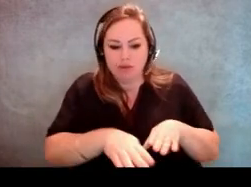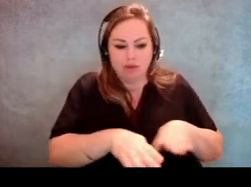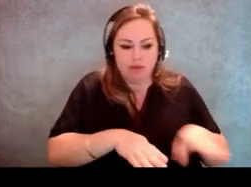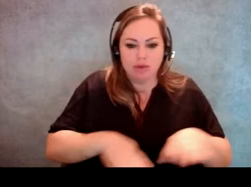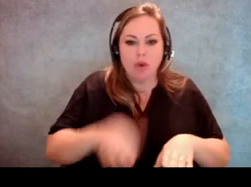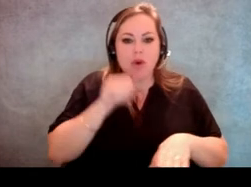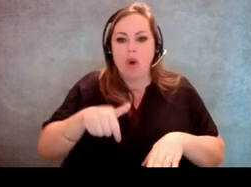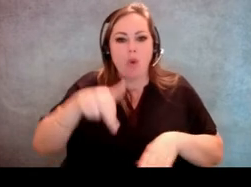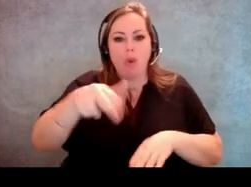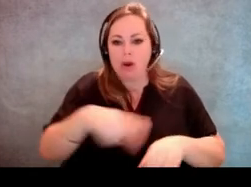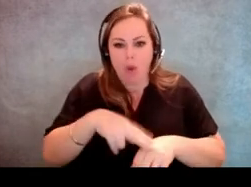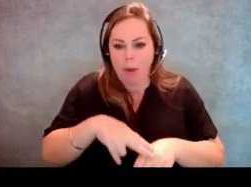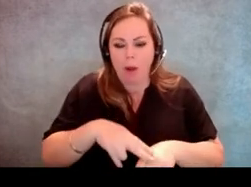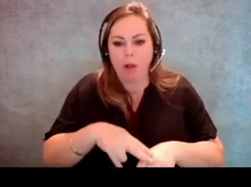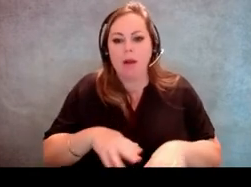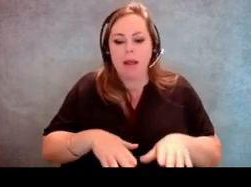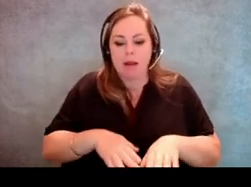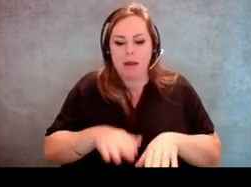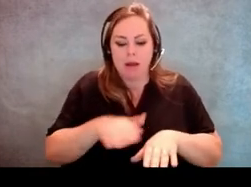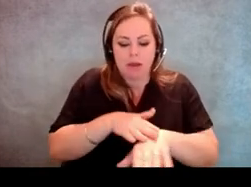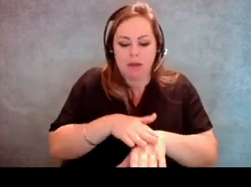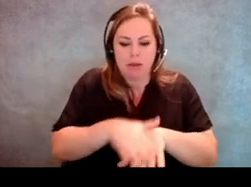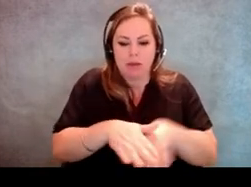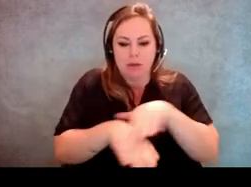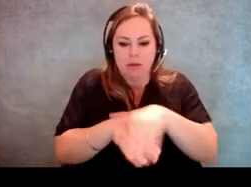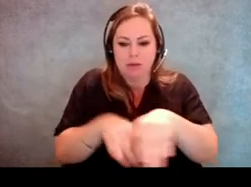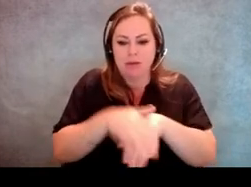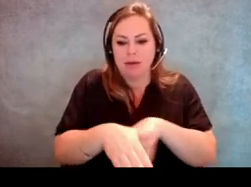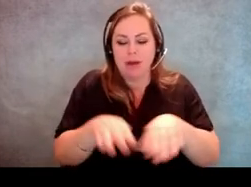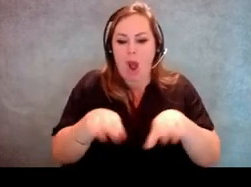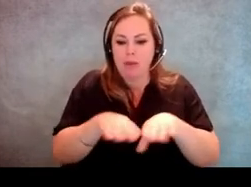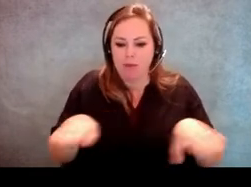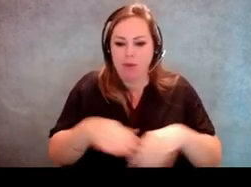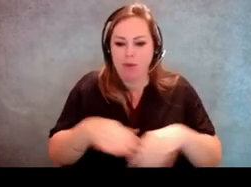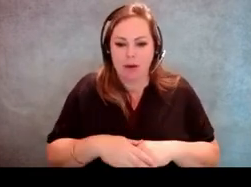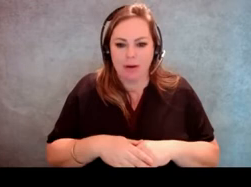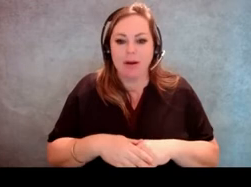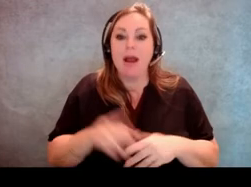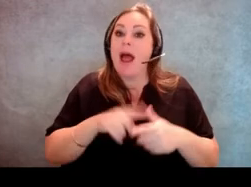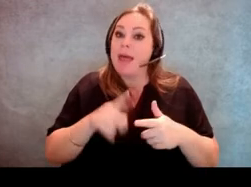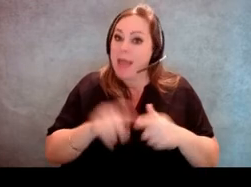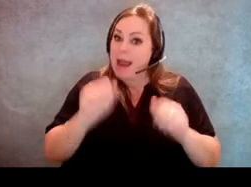That way I could tell we're any bumps, large bumps or wires were, and that would impede one's path of travel.